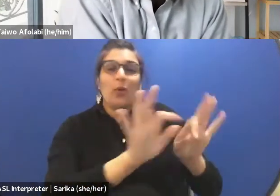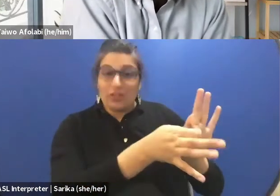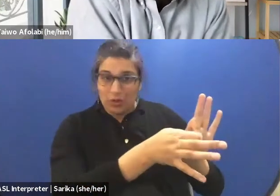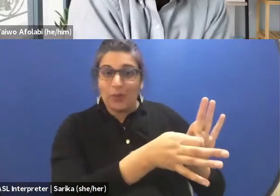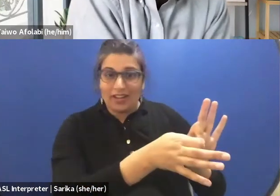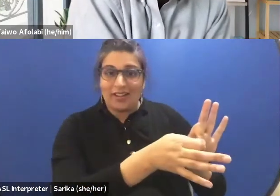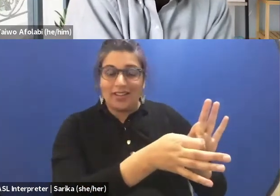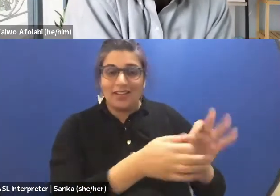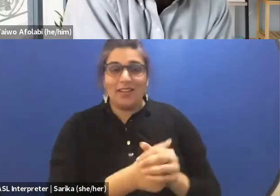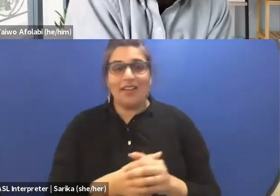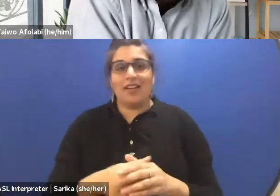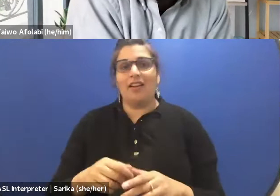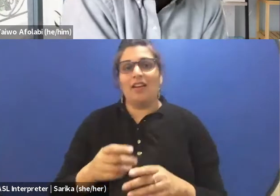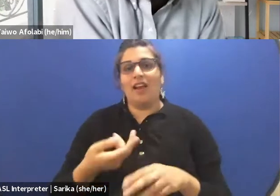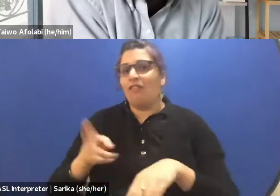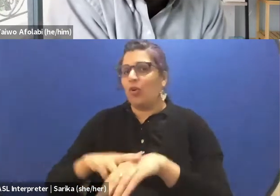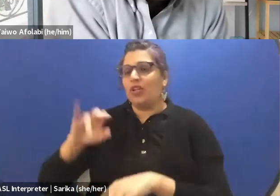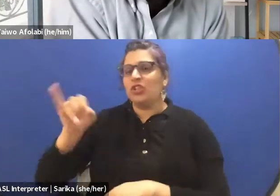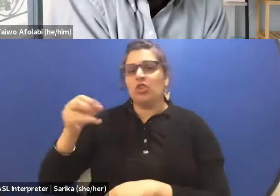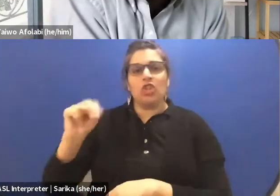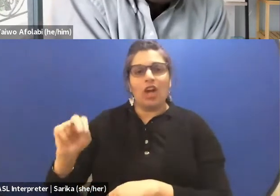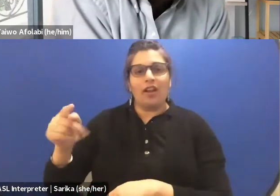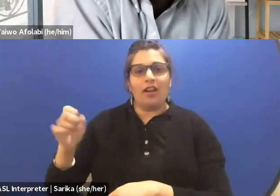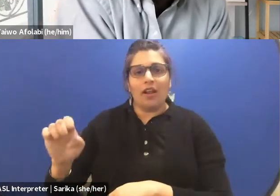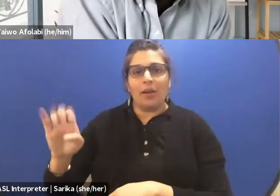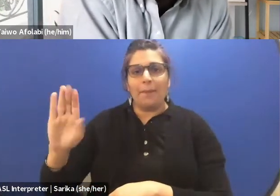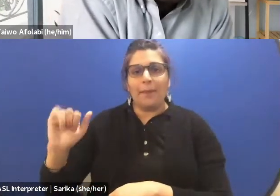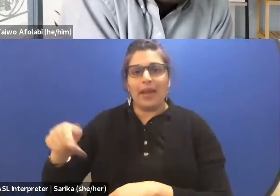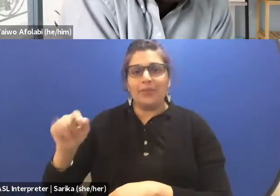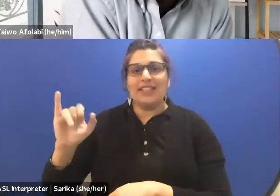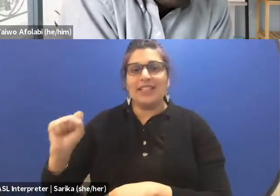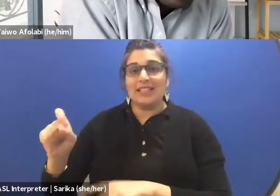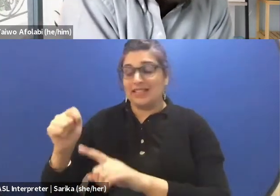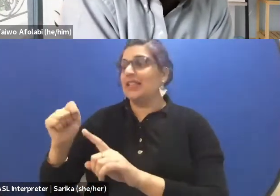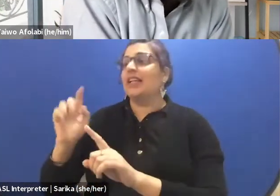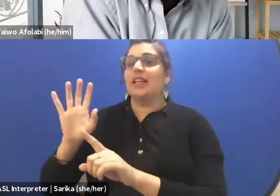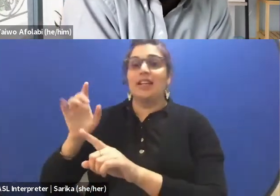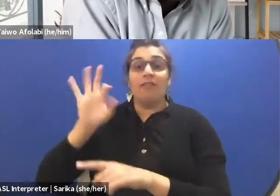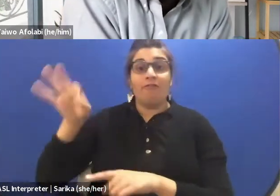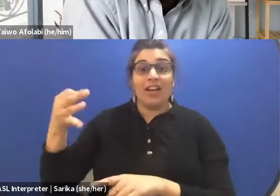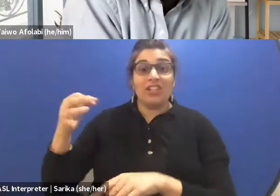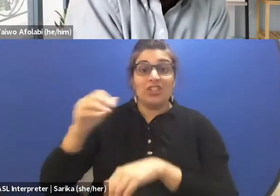and of course, to John the Baptist, a translator from French to English and English to French